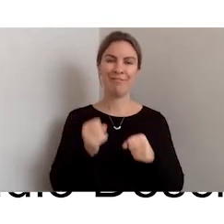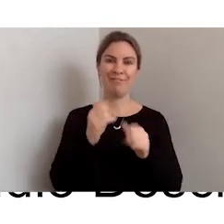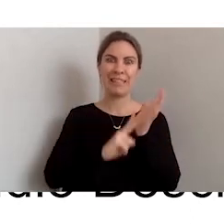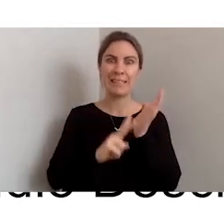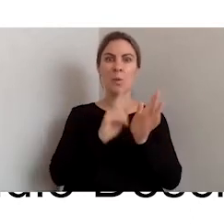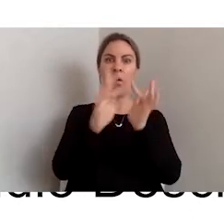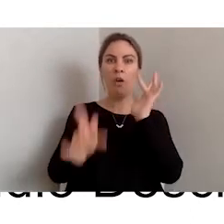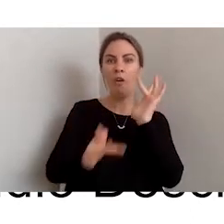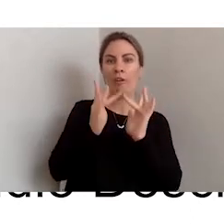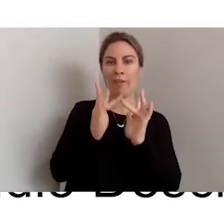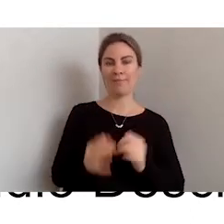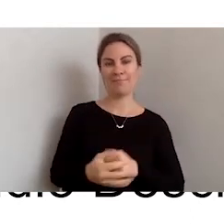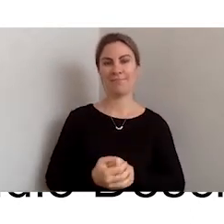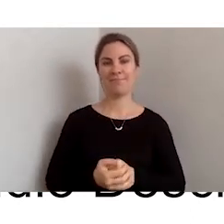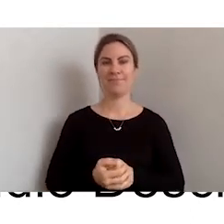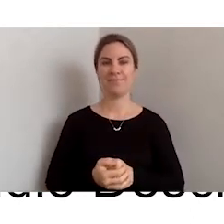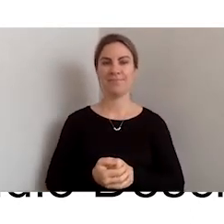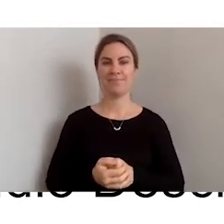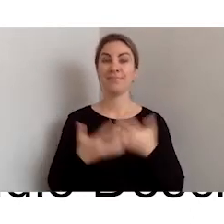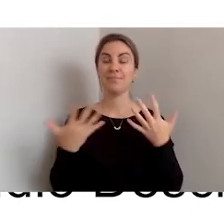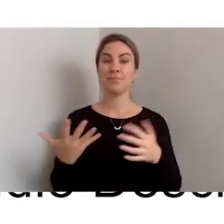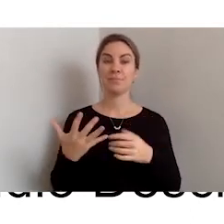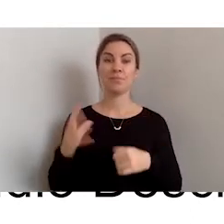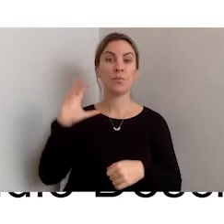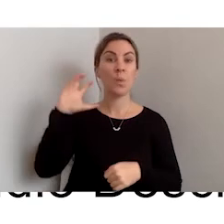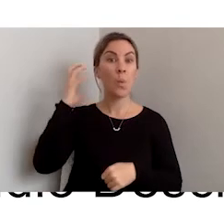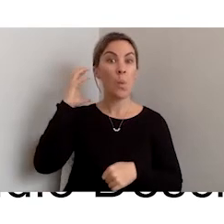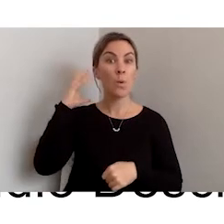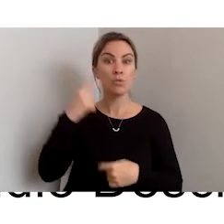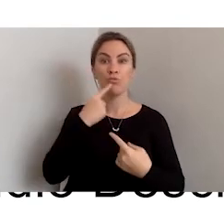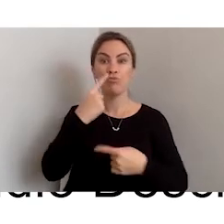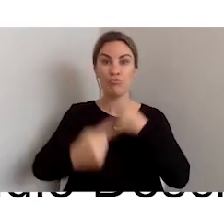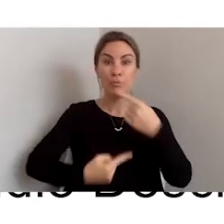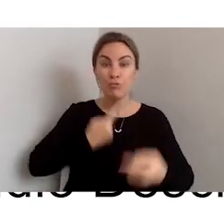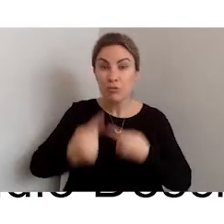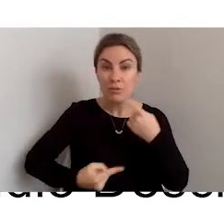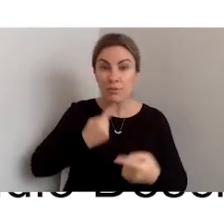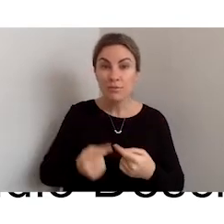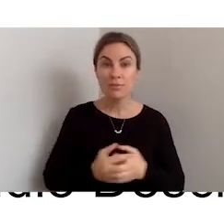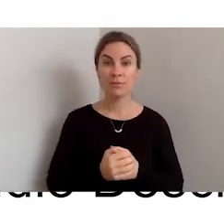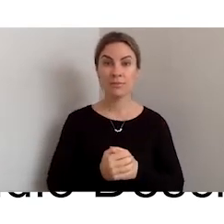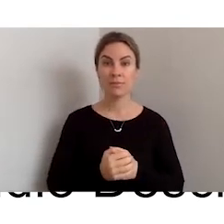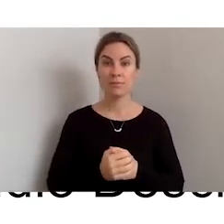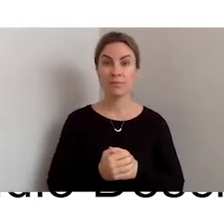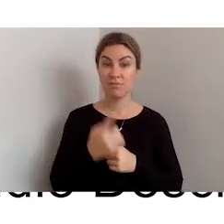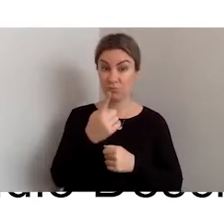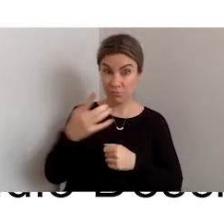So, audio description - do you need to have full audio description on